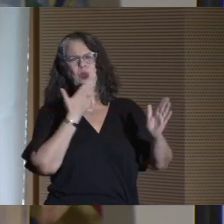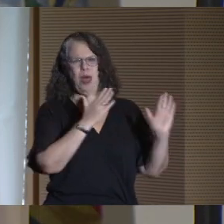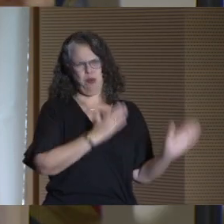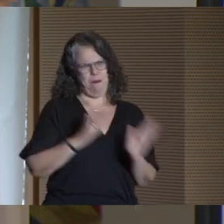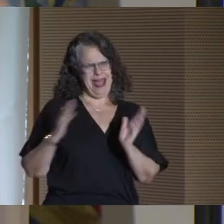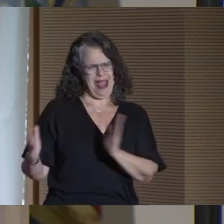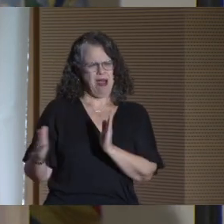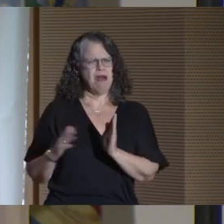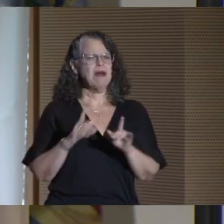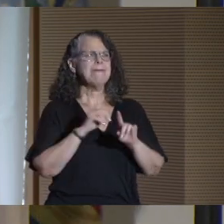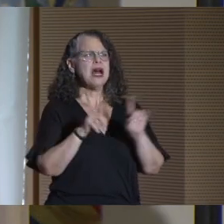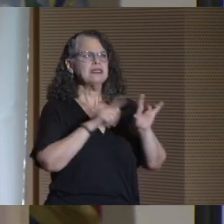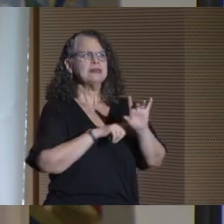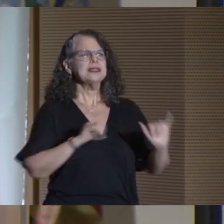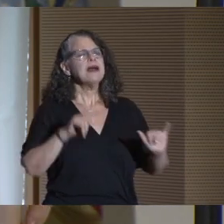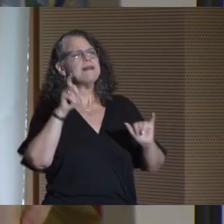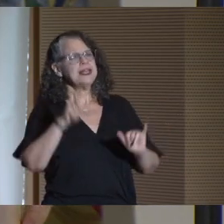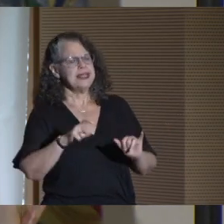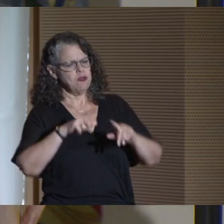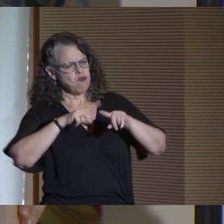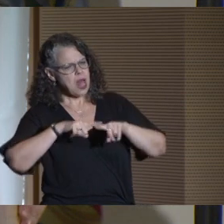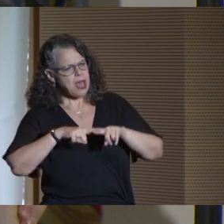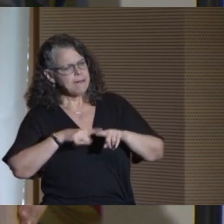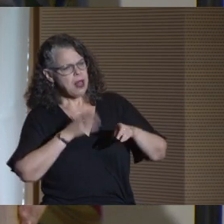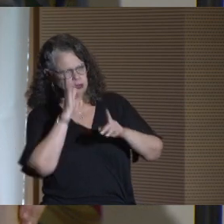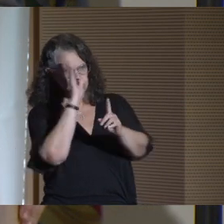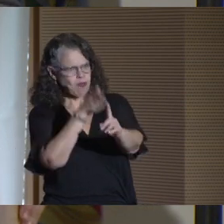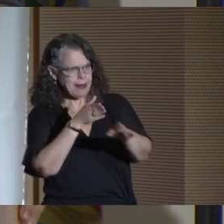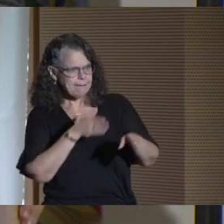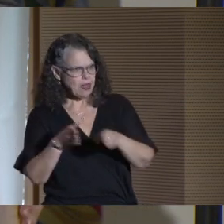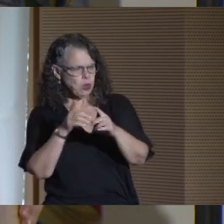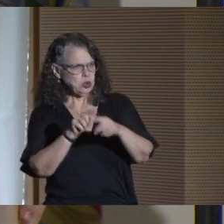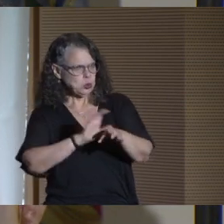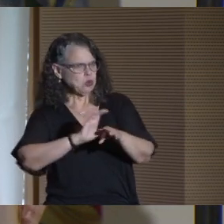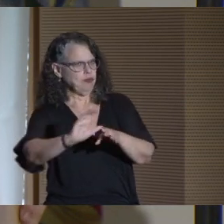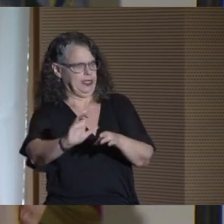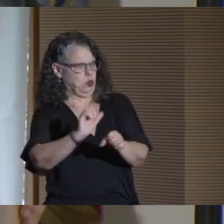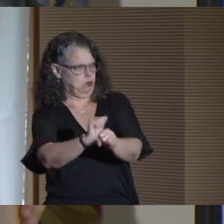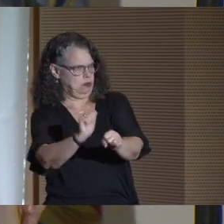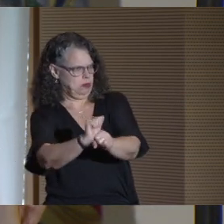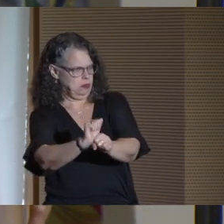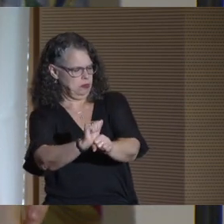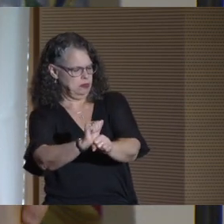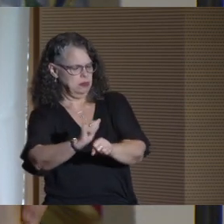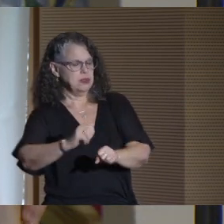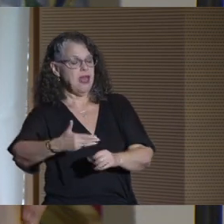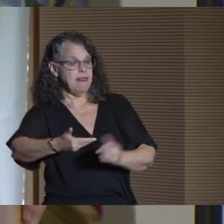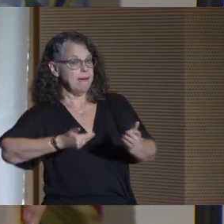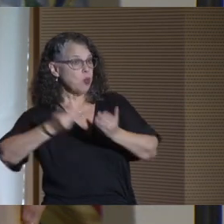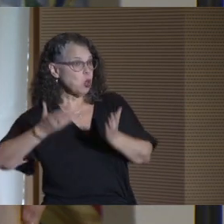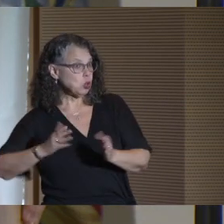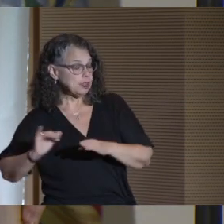but they also need reliable and direct pathways to careers. And the city's employers and industries